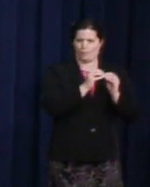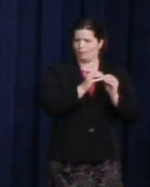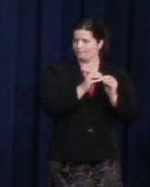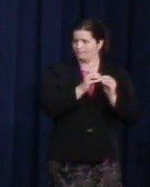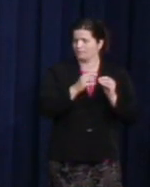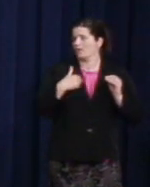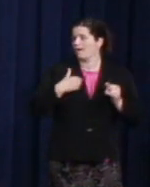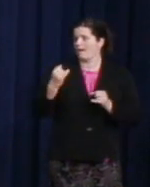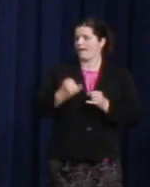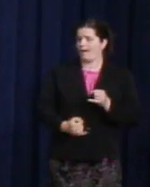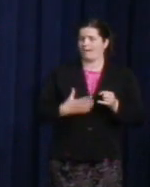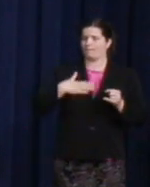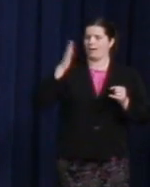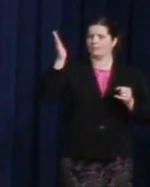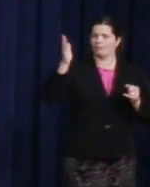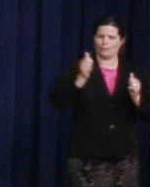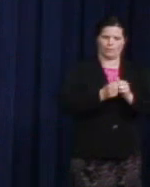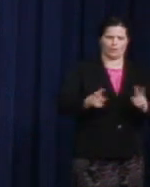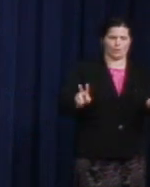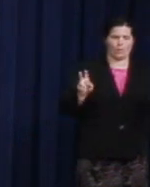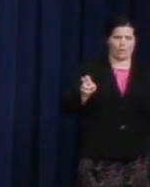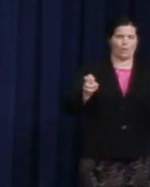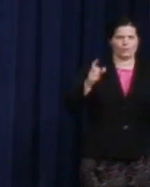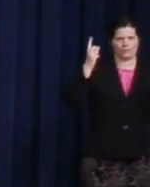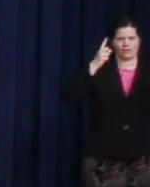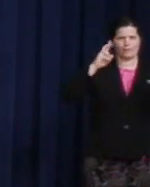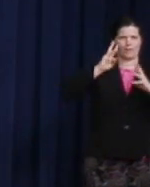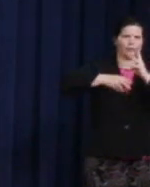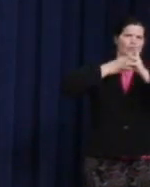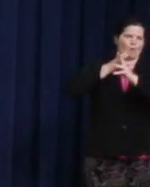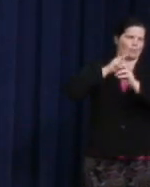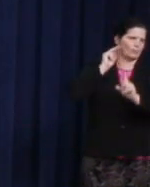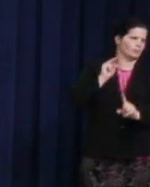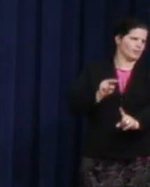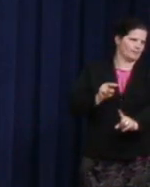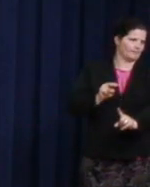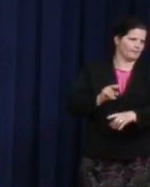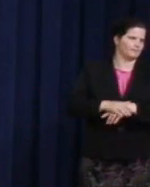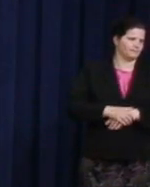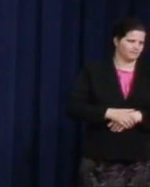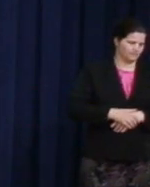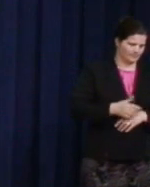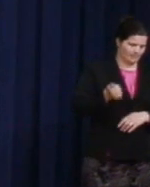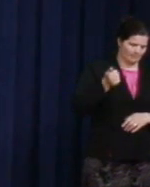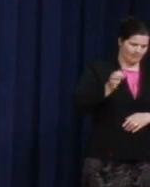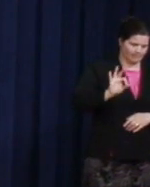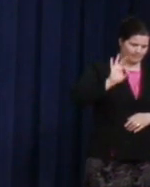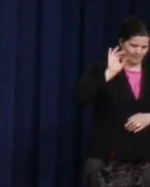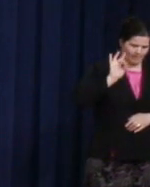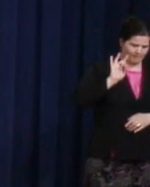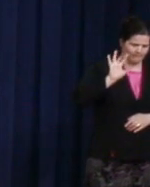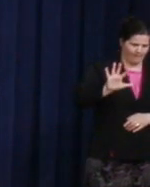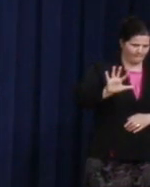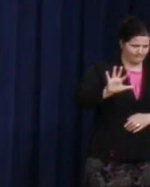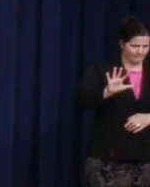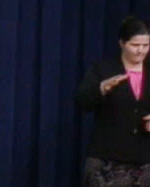with our global perspective. I go back to 1985 and the closing conference of the U.N.